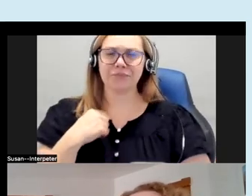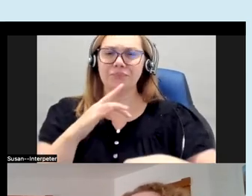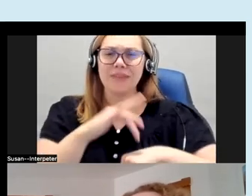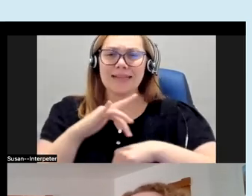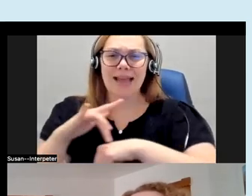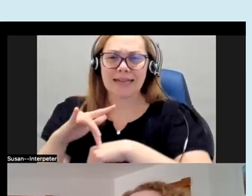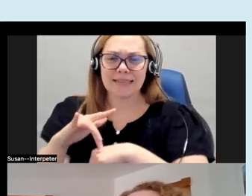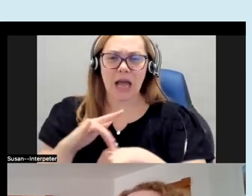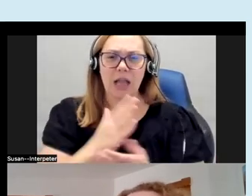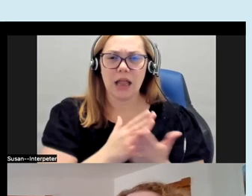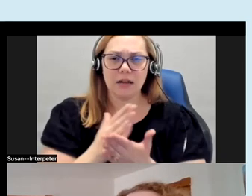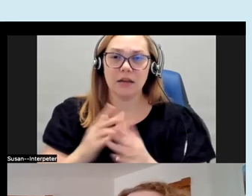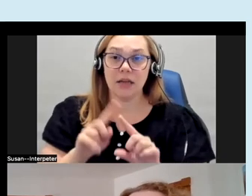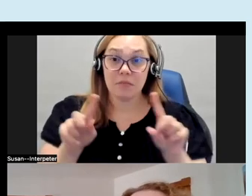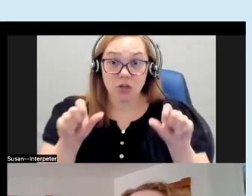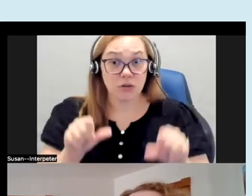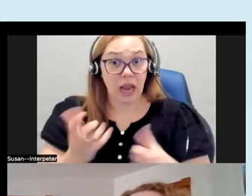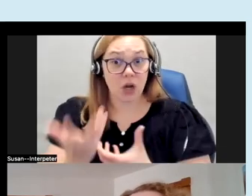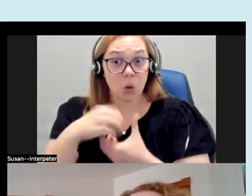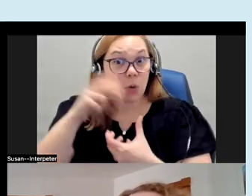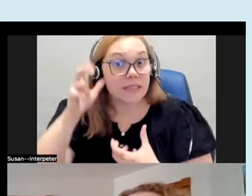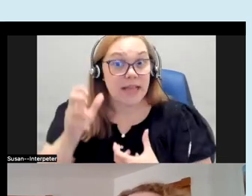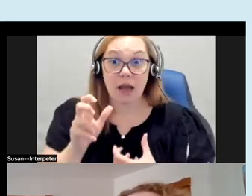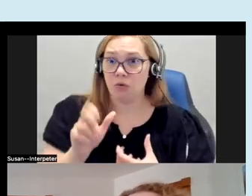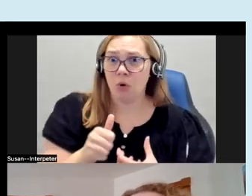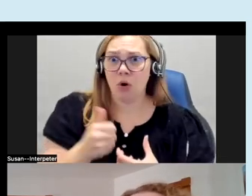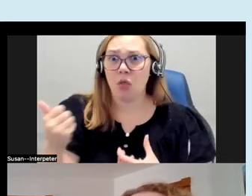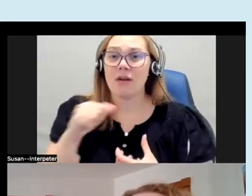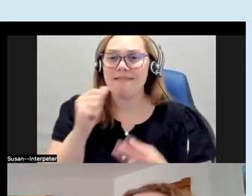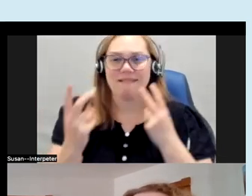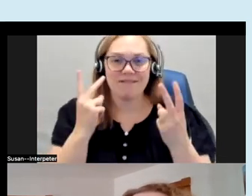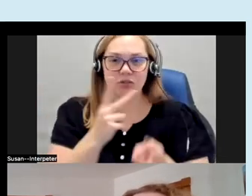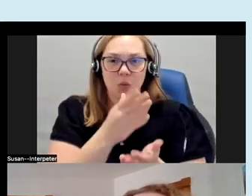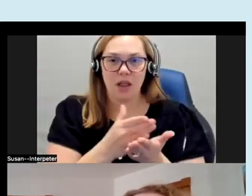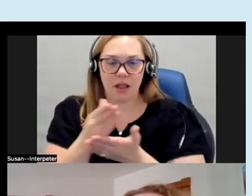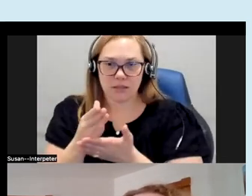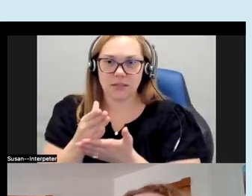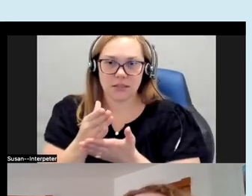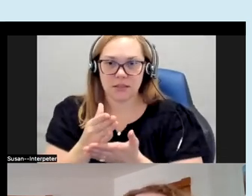you could also work with sound or any other non-visual element to make your show more